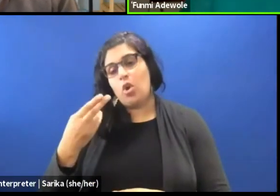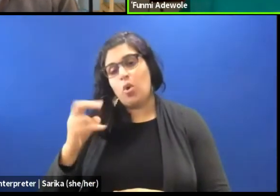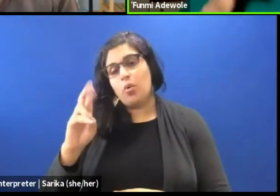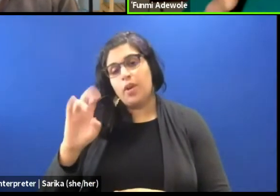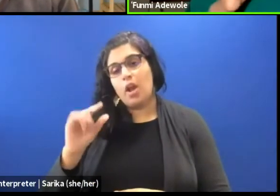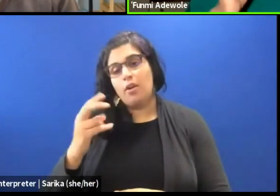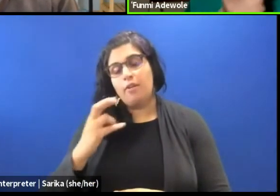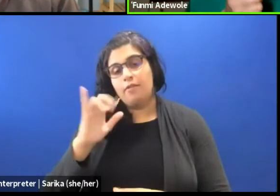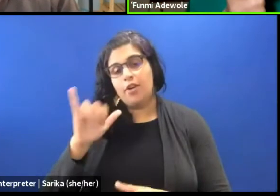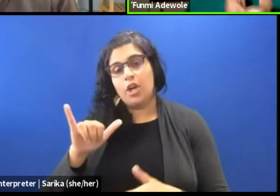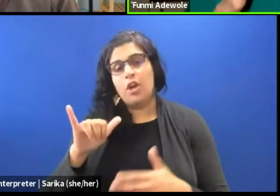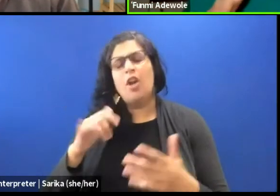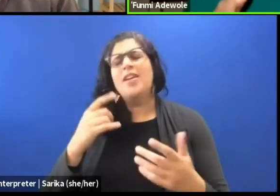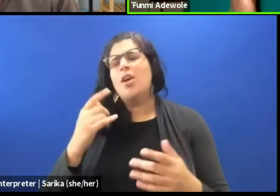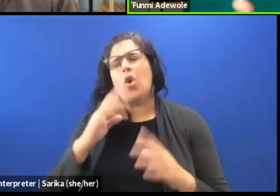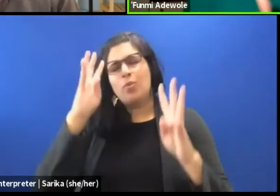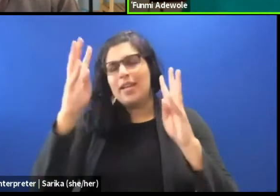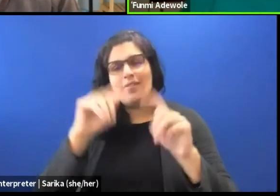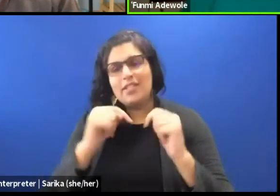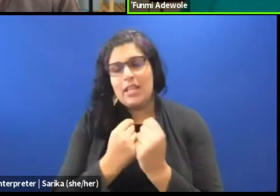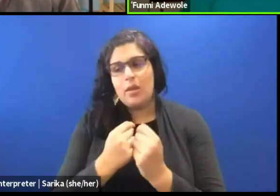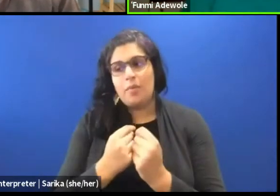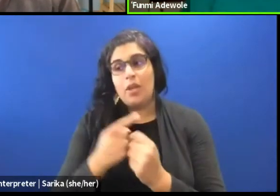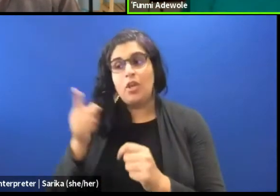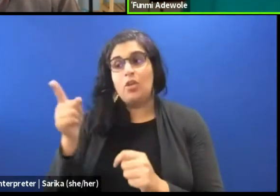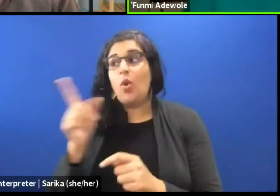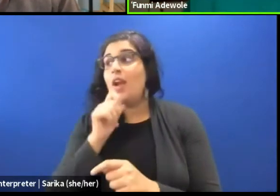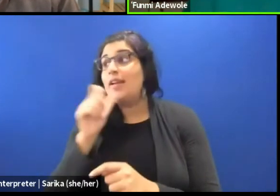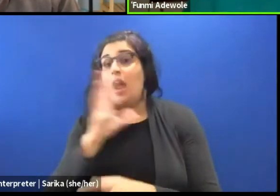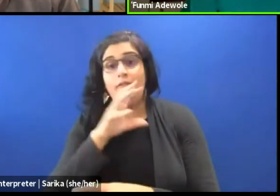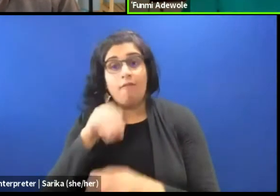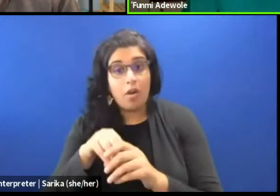So, in essence, no part of the production crew